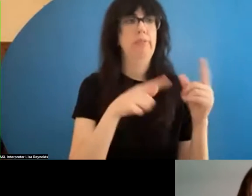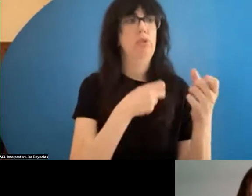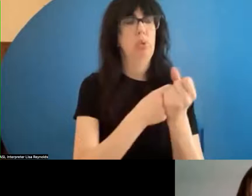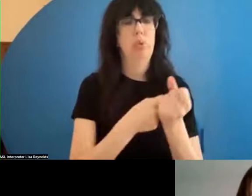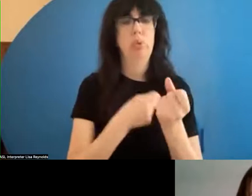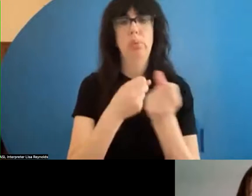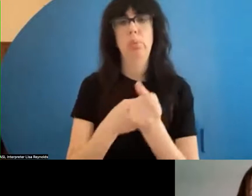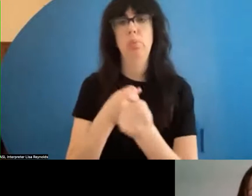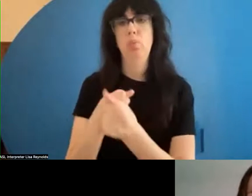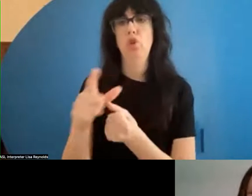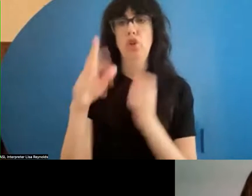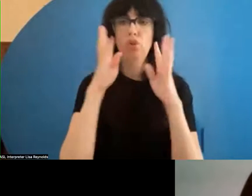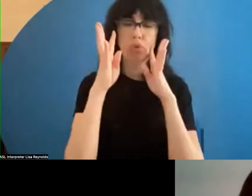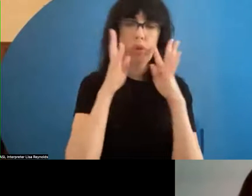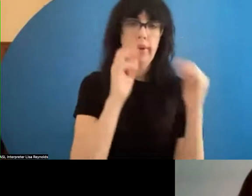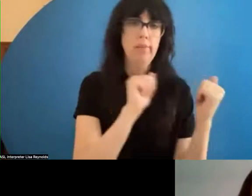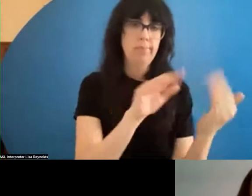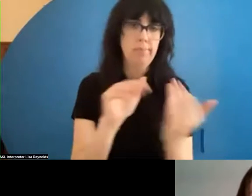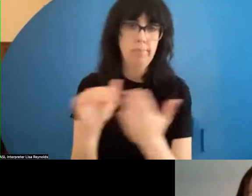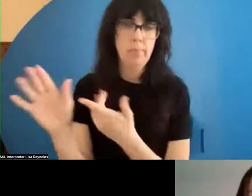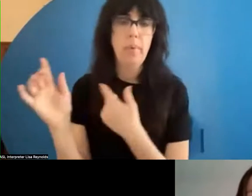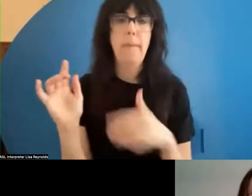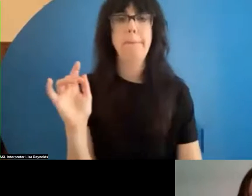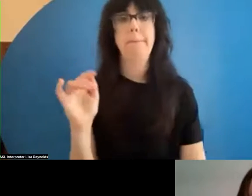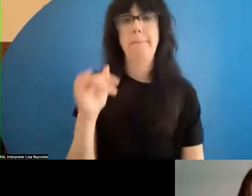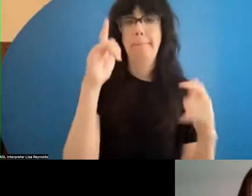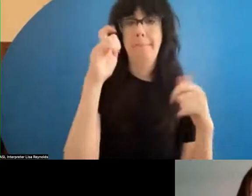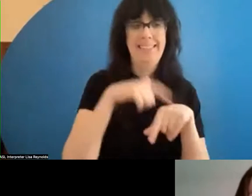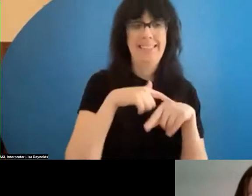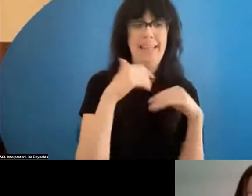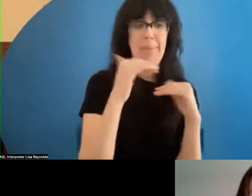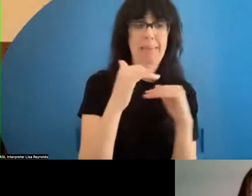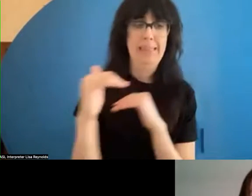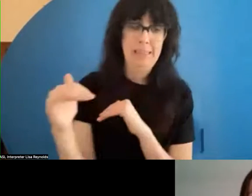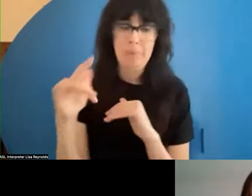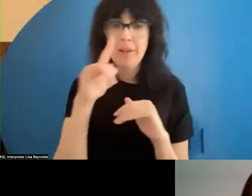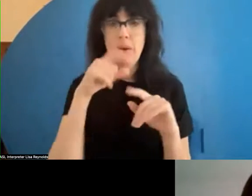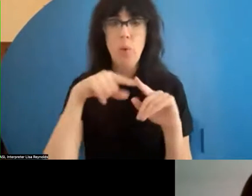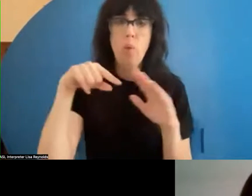endeavors. Because we have a very limited time, we're not really going to get into talking